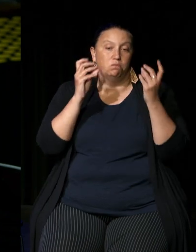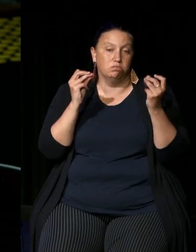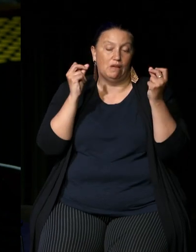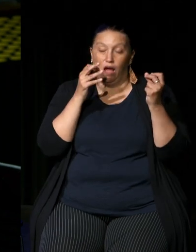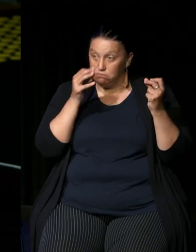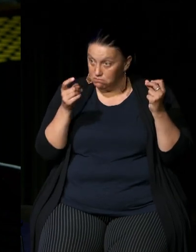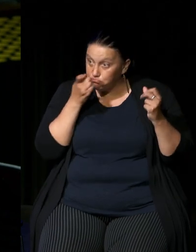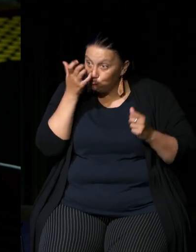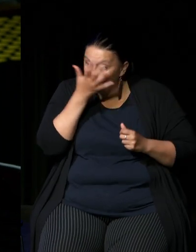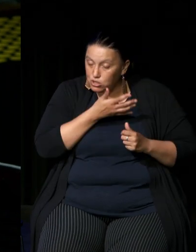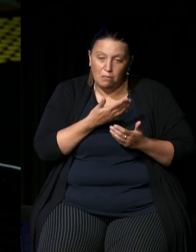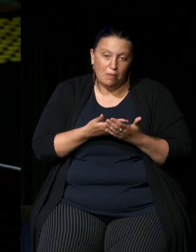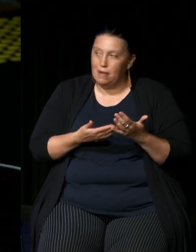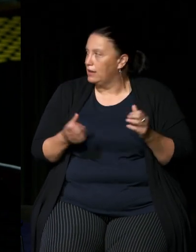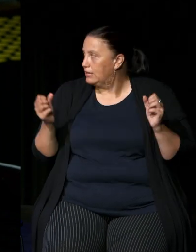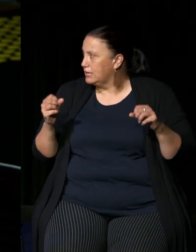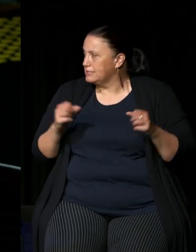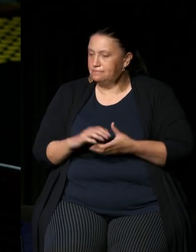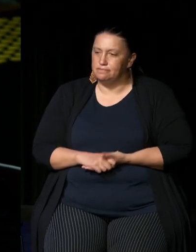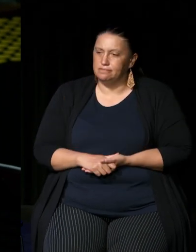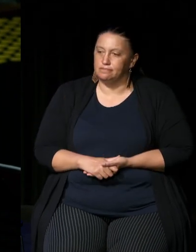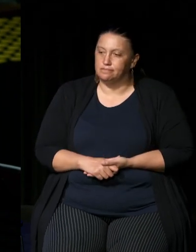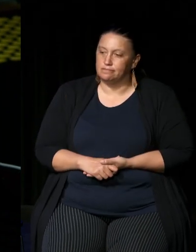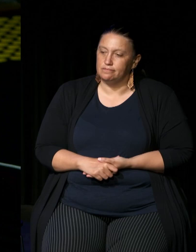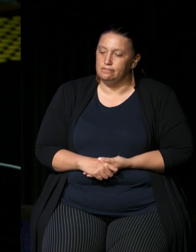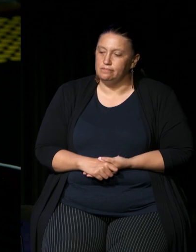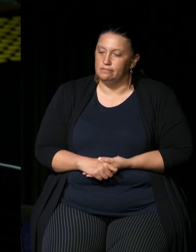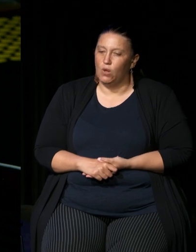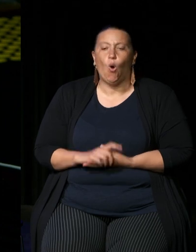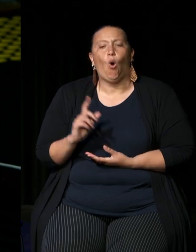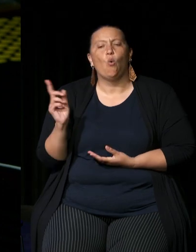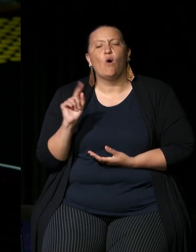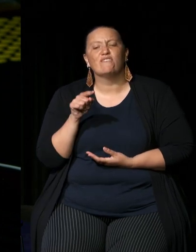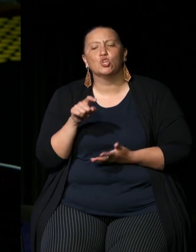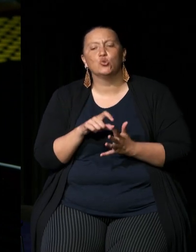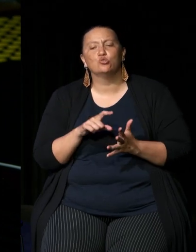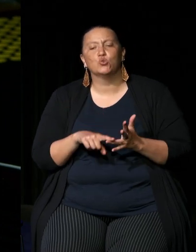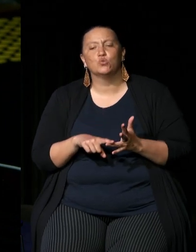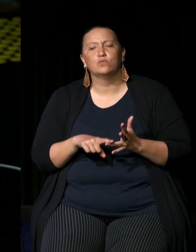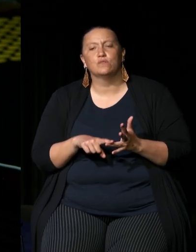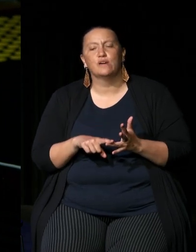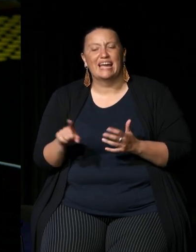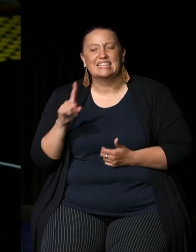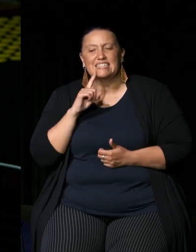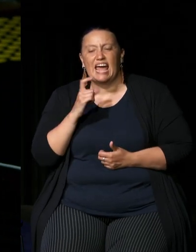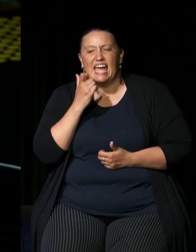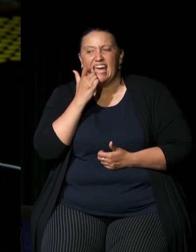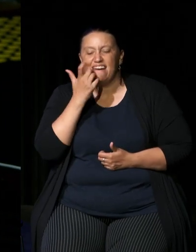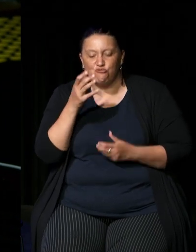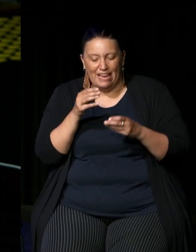was Aboriginal she said yes and he says whatever you do he said every grain of sand in his country